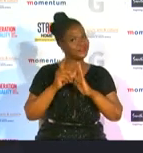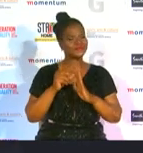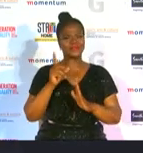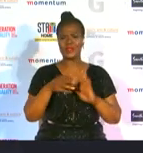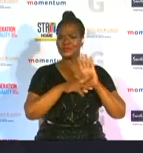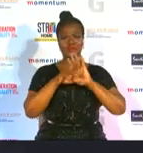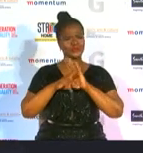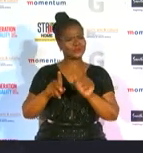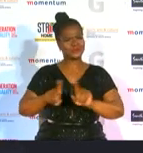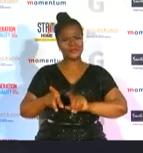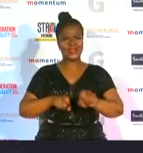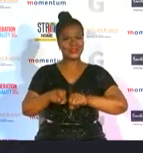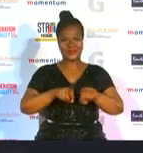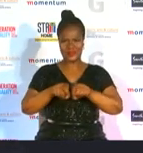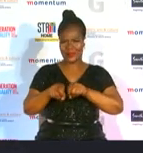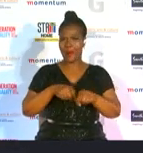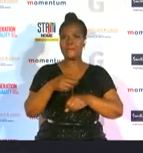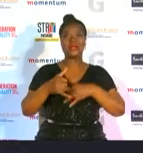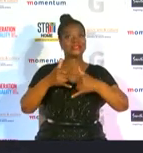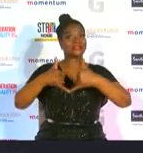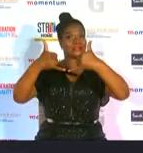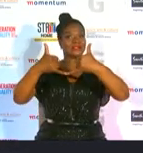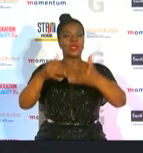tournament victories to date both on the local and